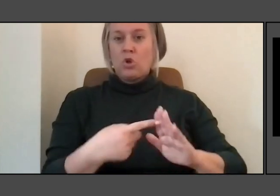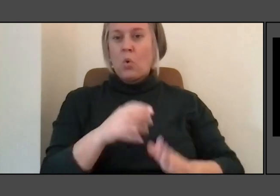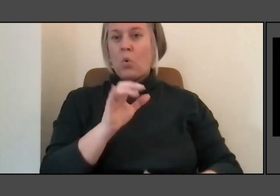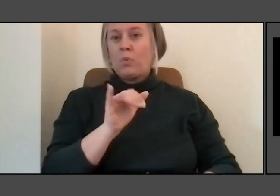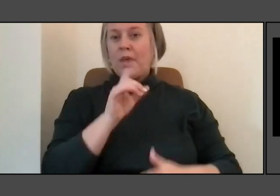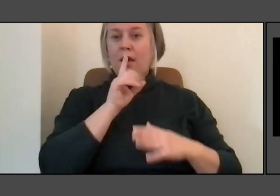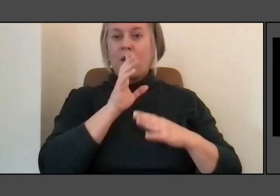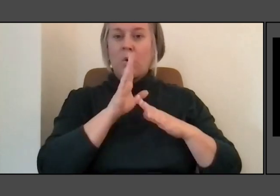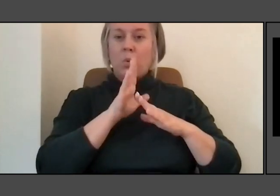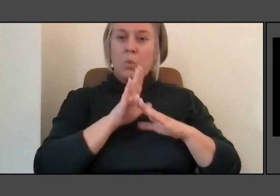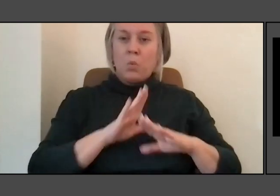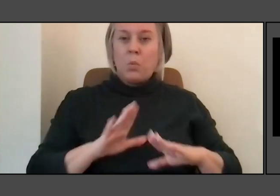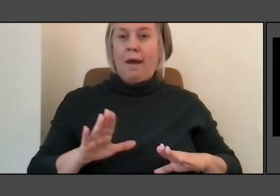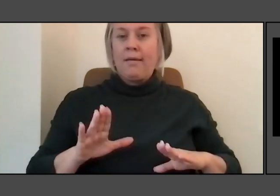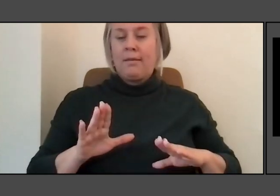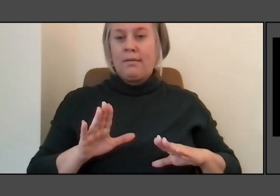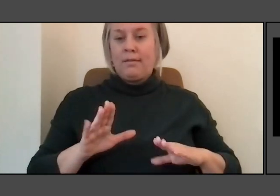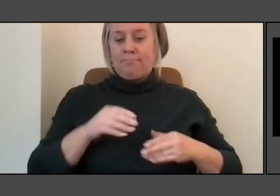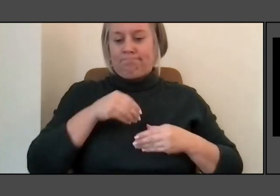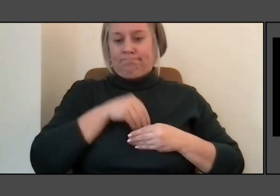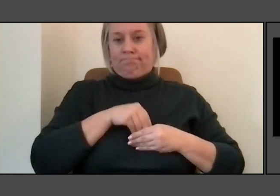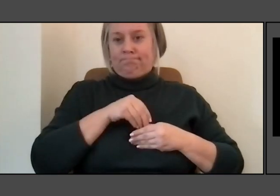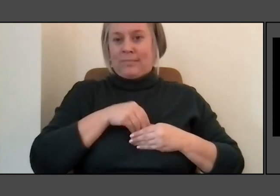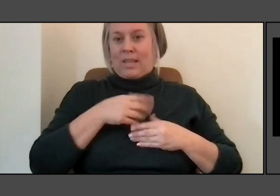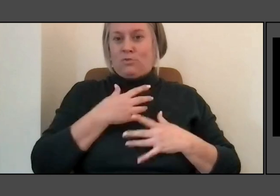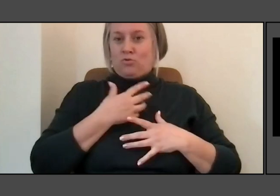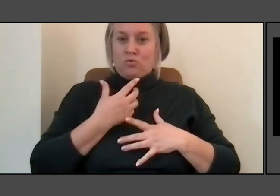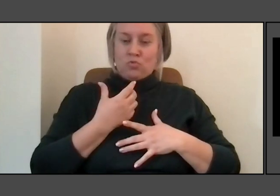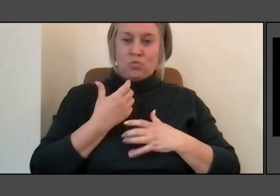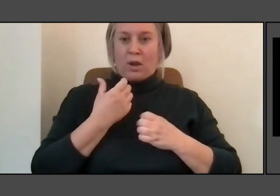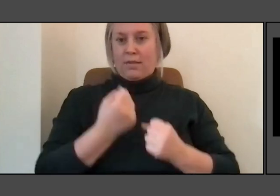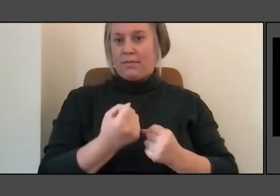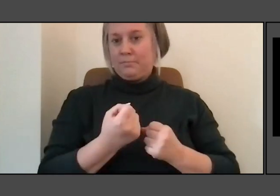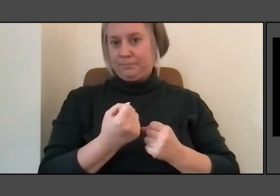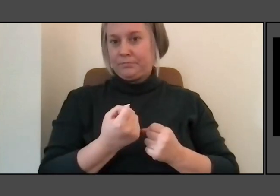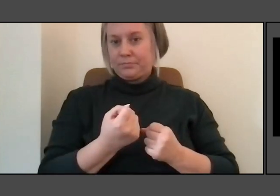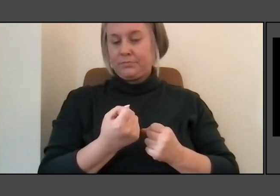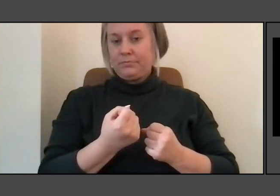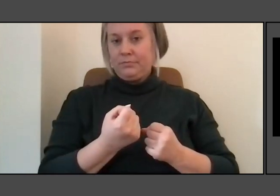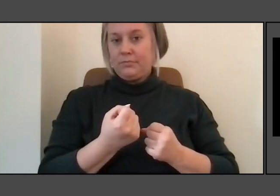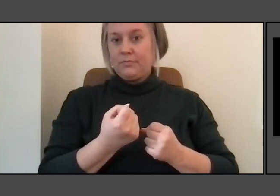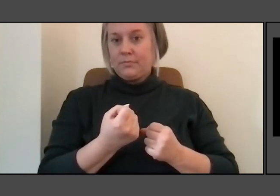that is so much a part of kind of creating a piece that deals with water